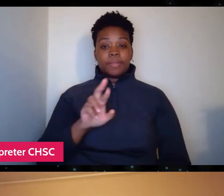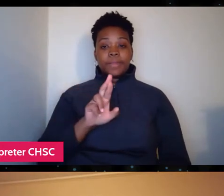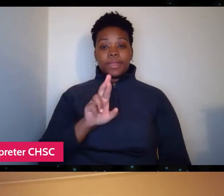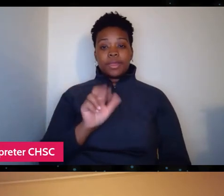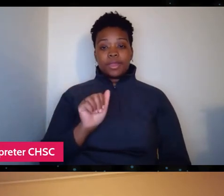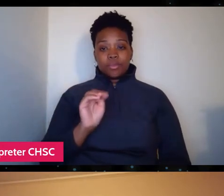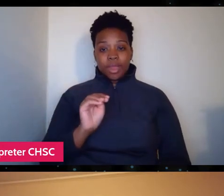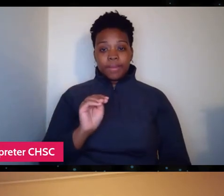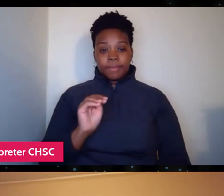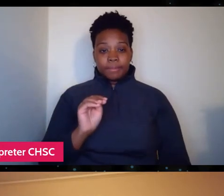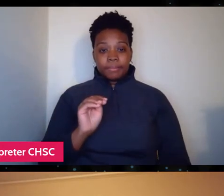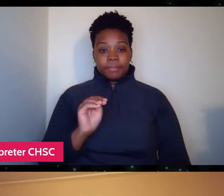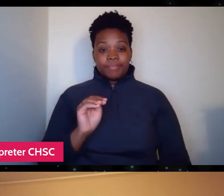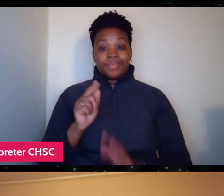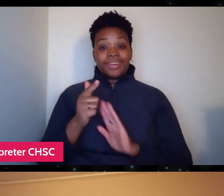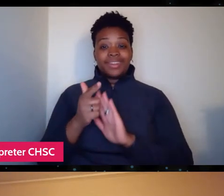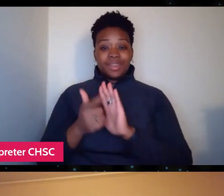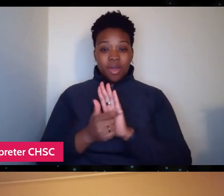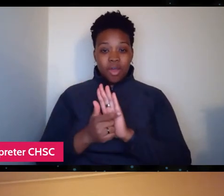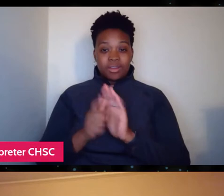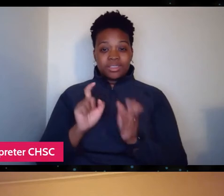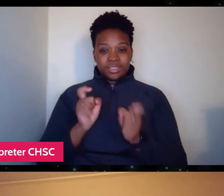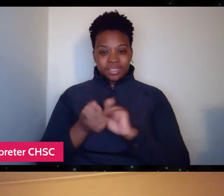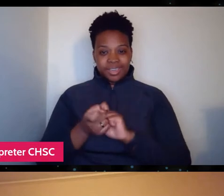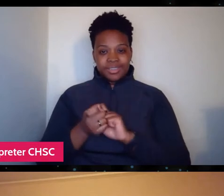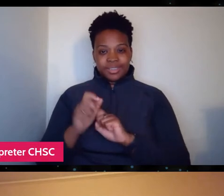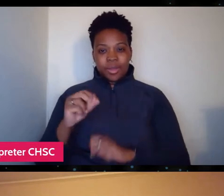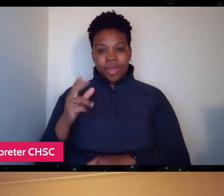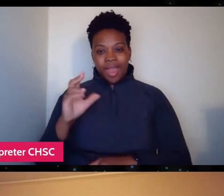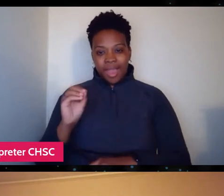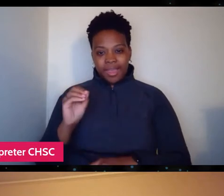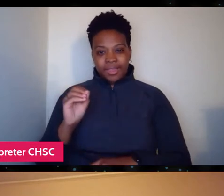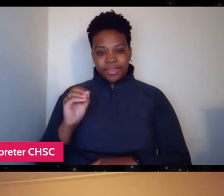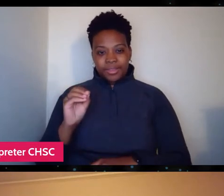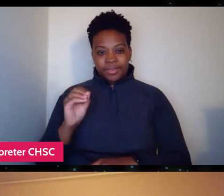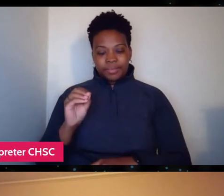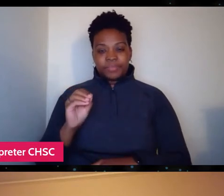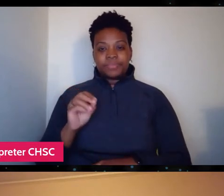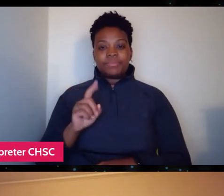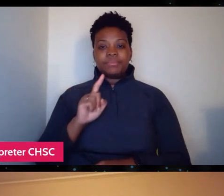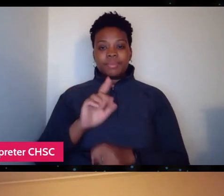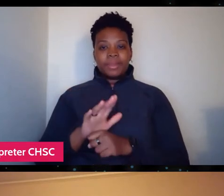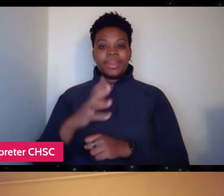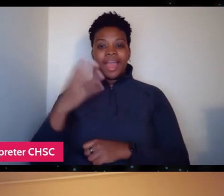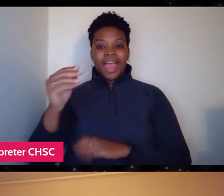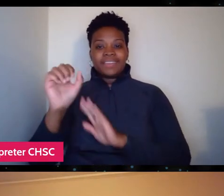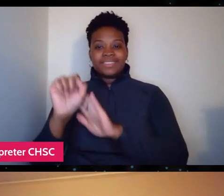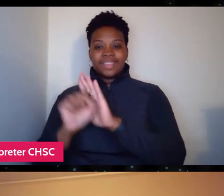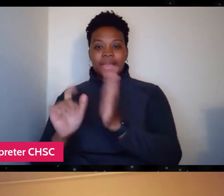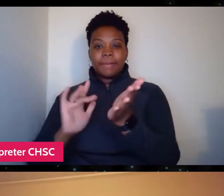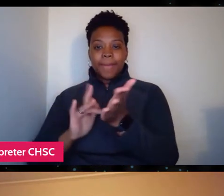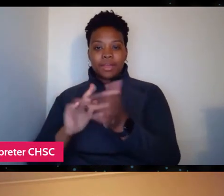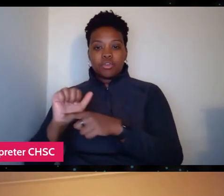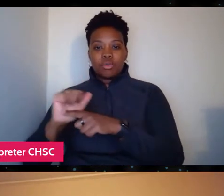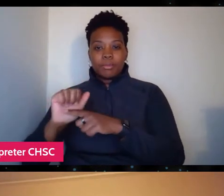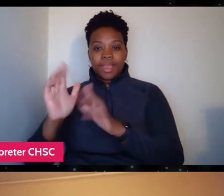the law was changed in Ohio permitting out of state medical practitioners to come into the state